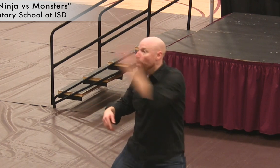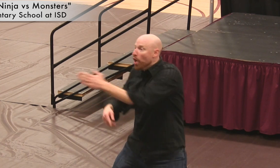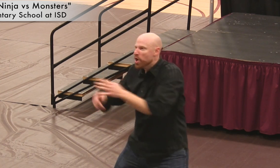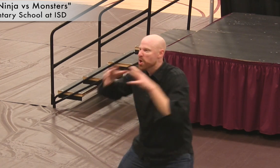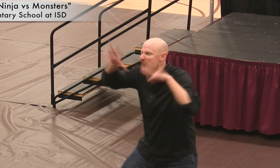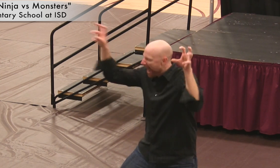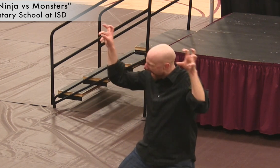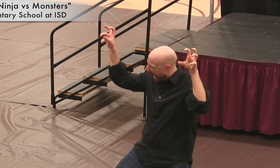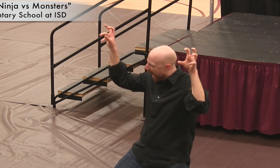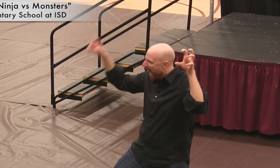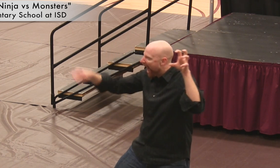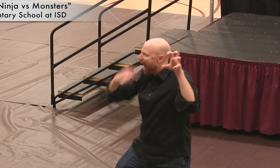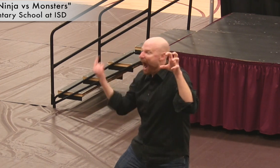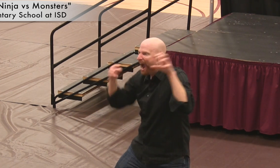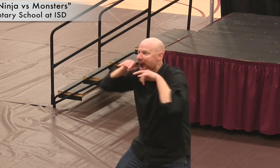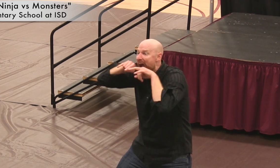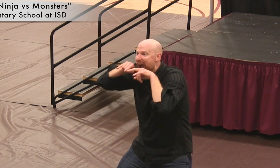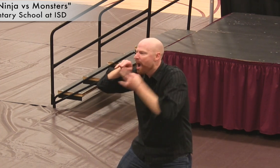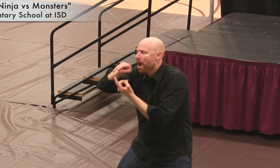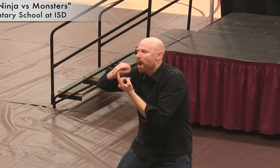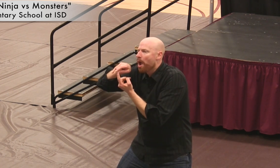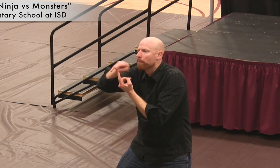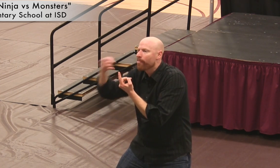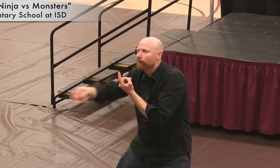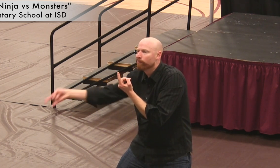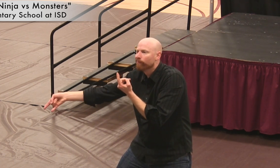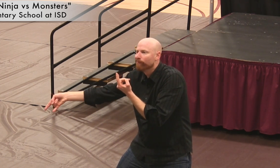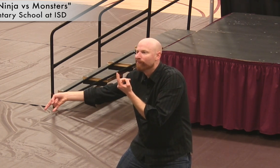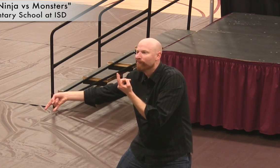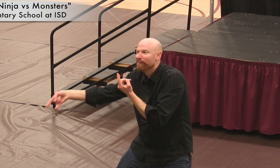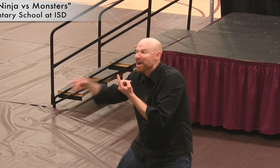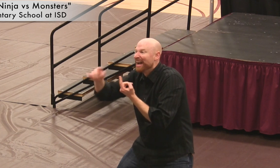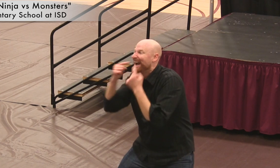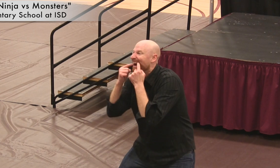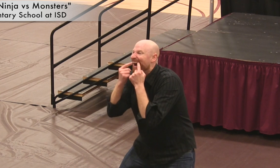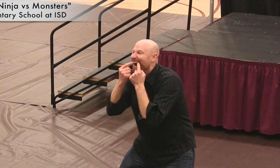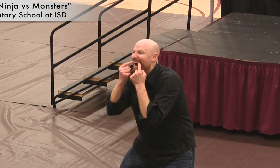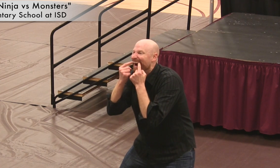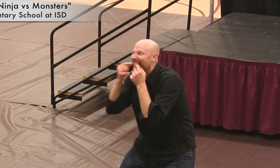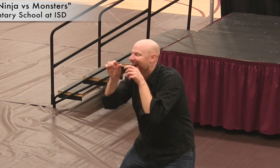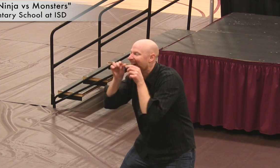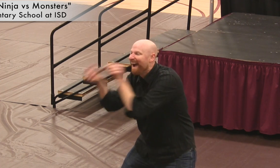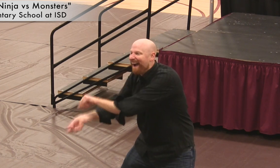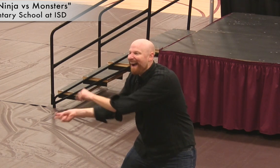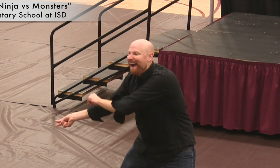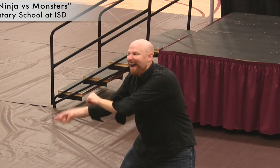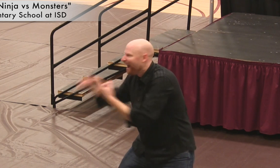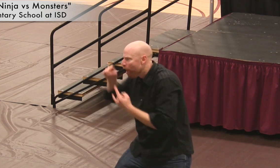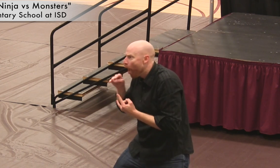The tiger’s teeth are whipped clear out of his mouth